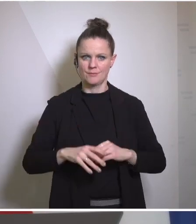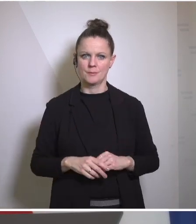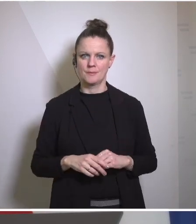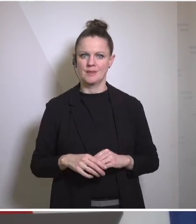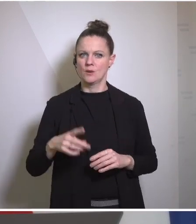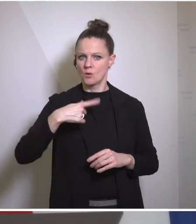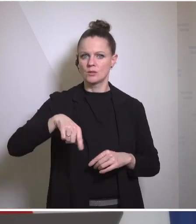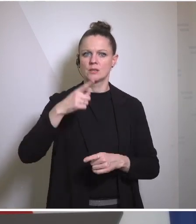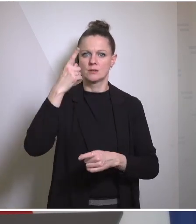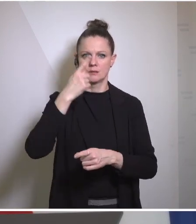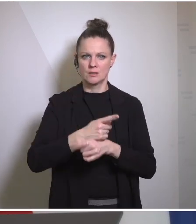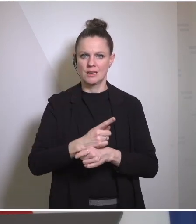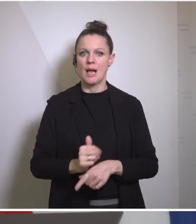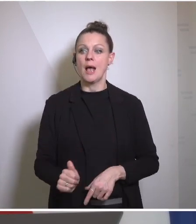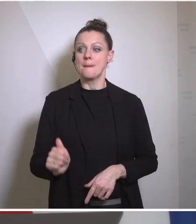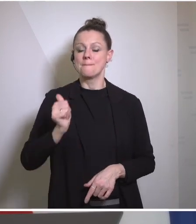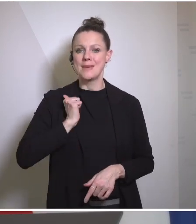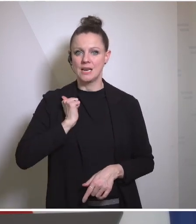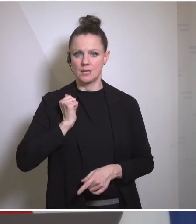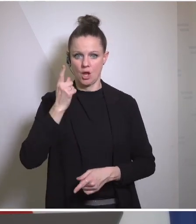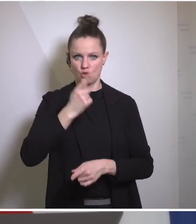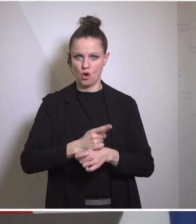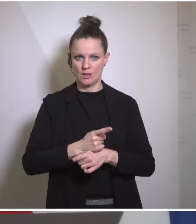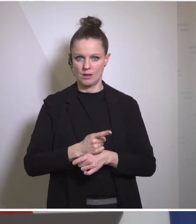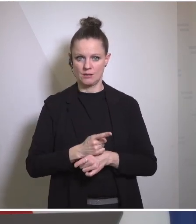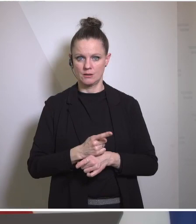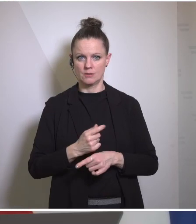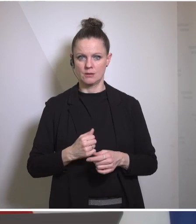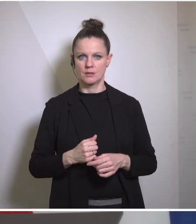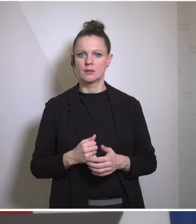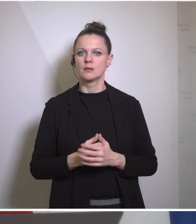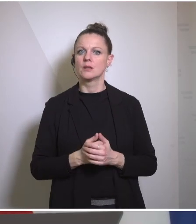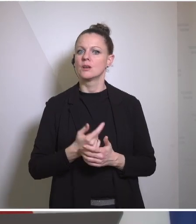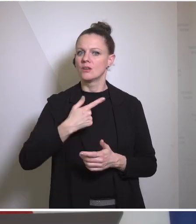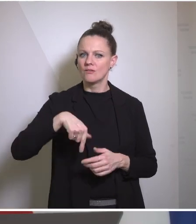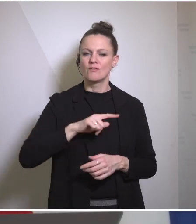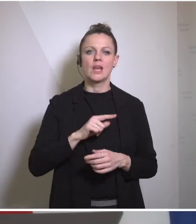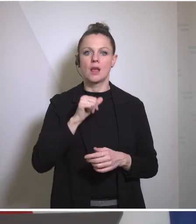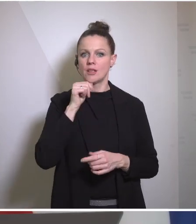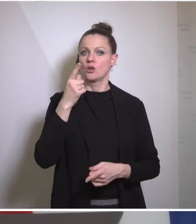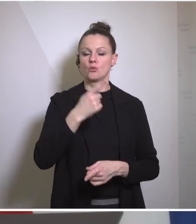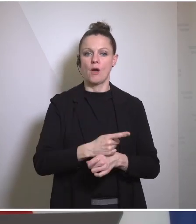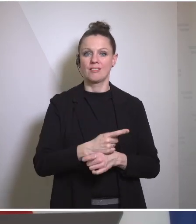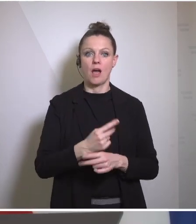a strictly military neutrality we are not neutral as far as values and principles are concerned so